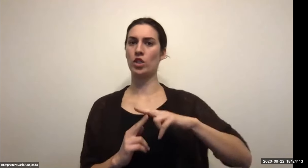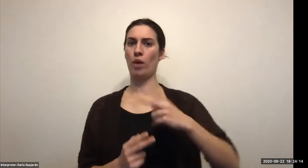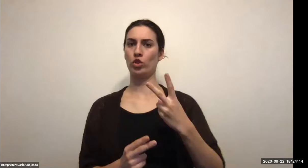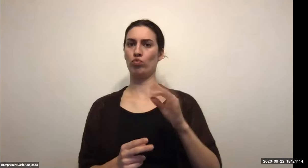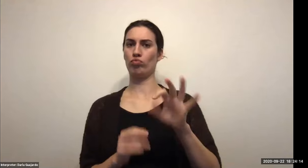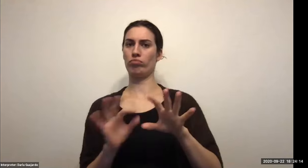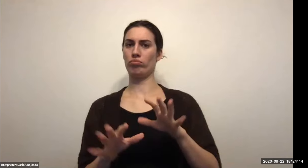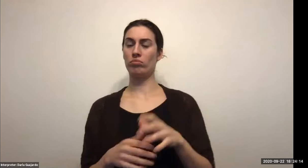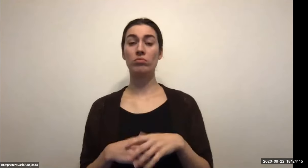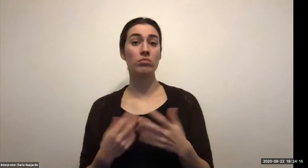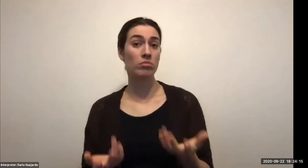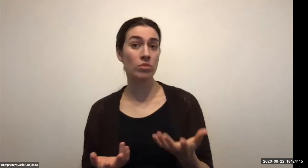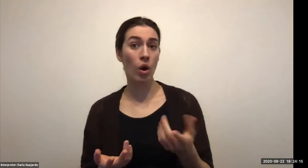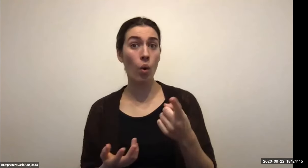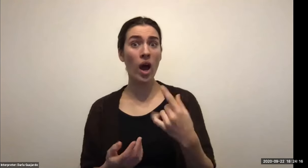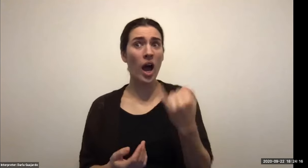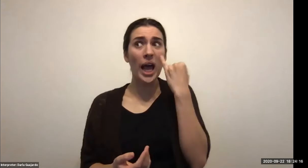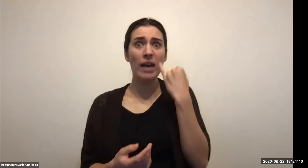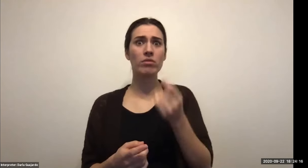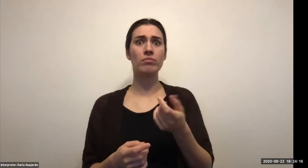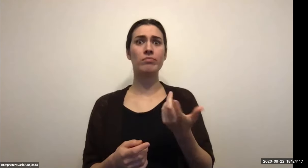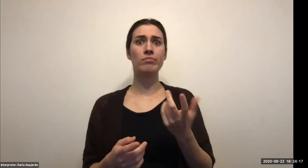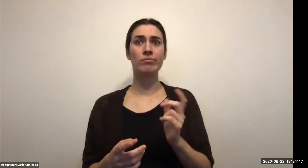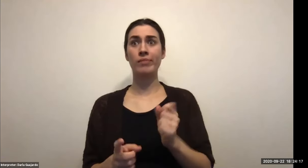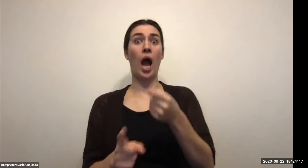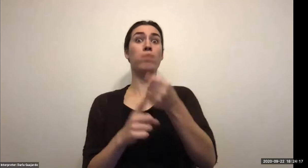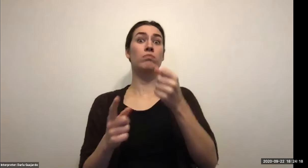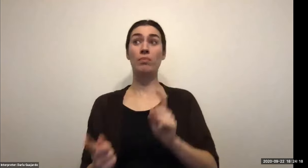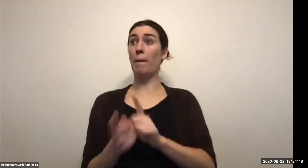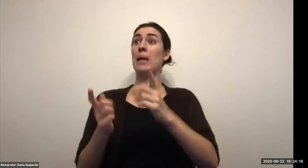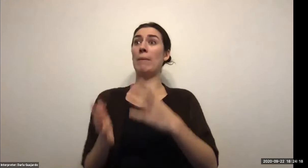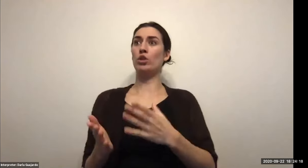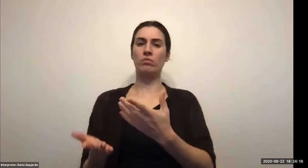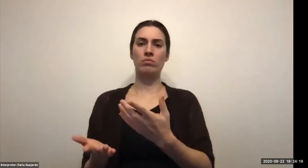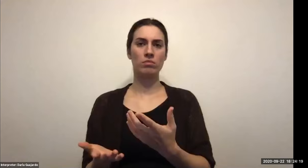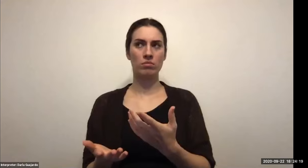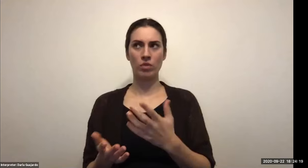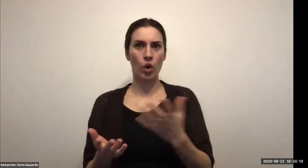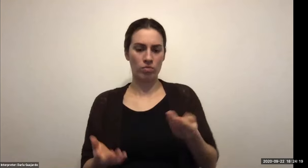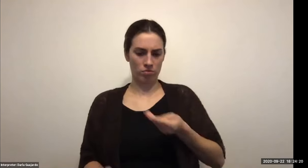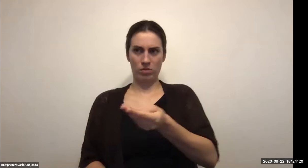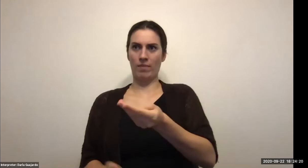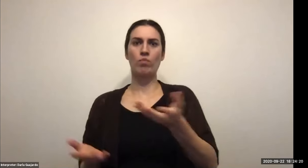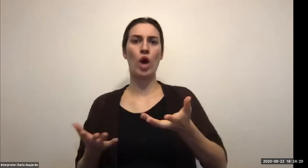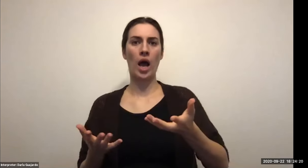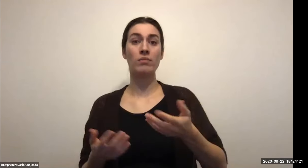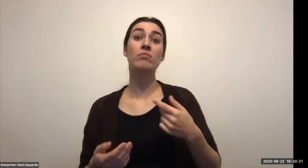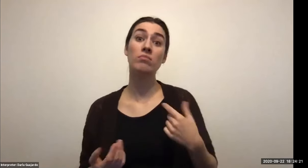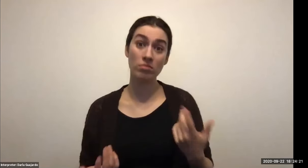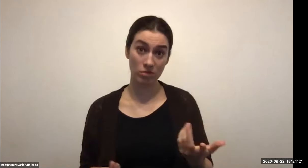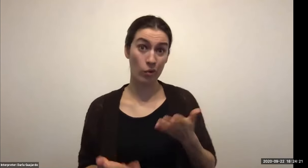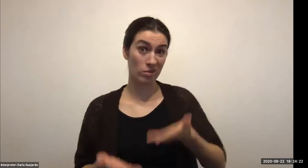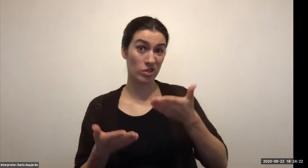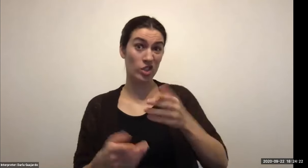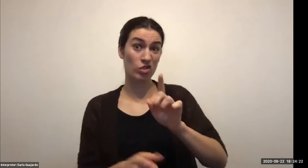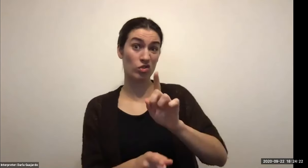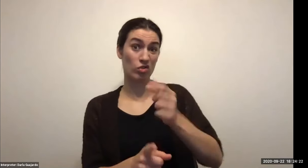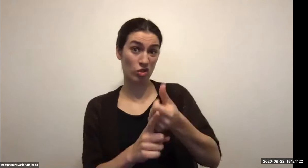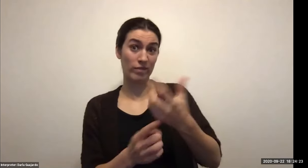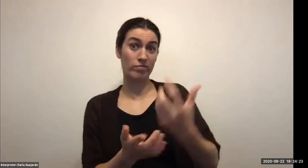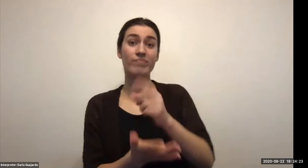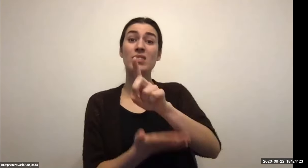Keith Wolling: There are several benefits of tourism on host destinations tourism obviously boost revenues of the economy in those areas, but I will tell you in